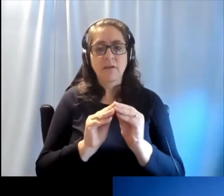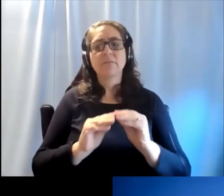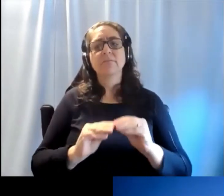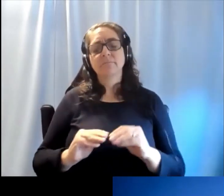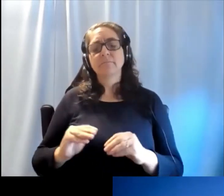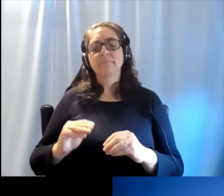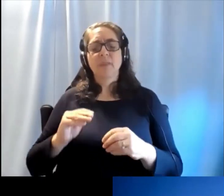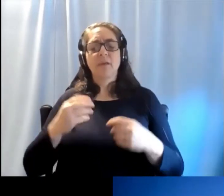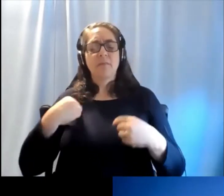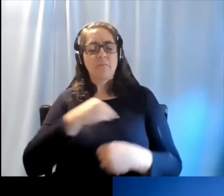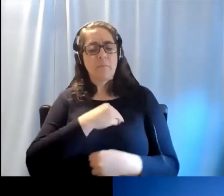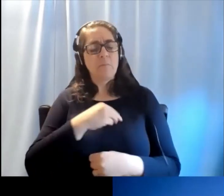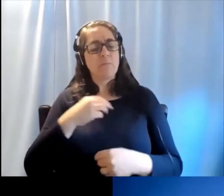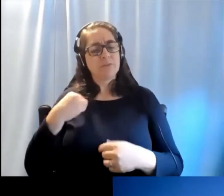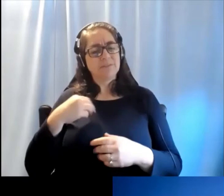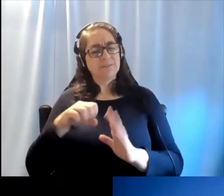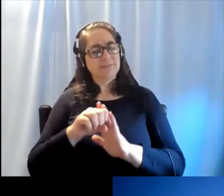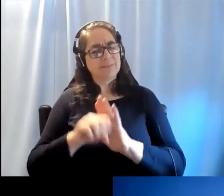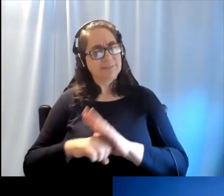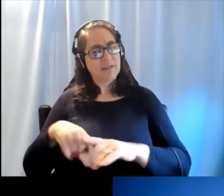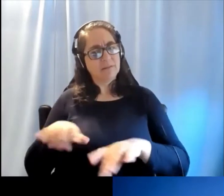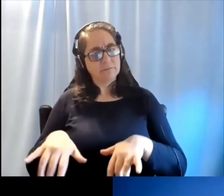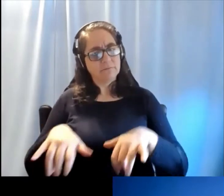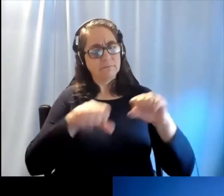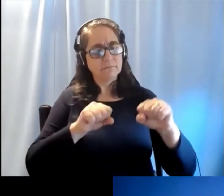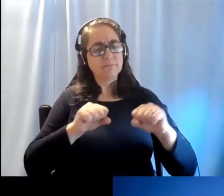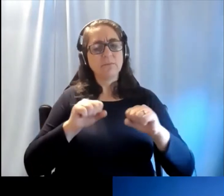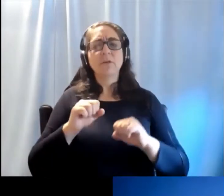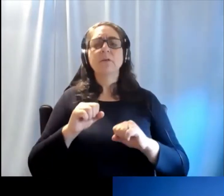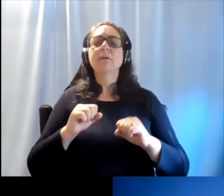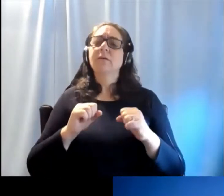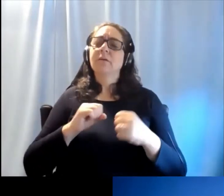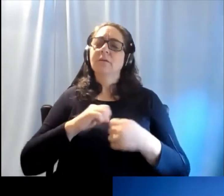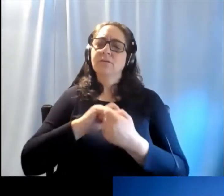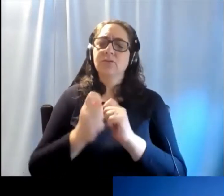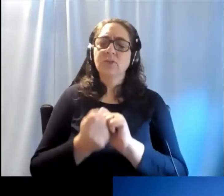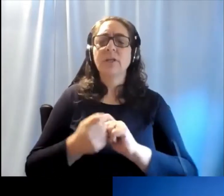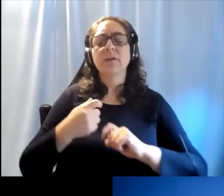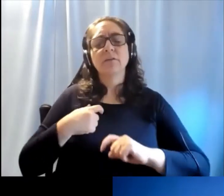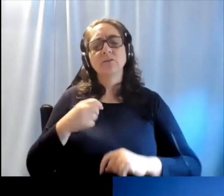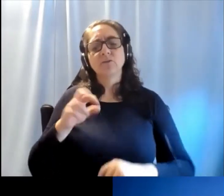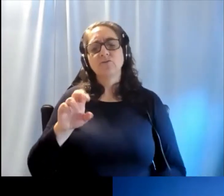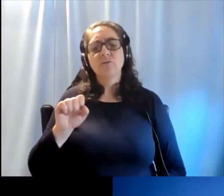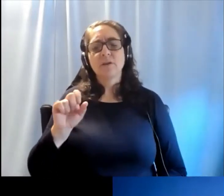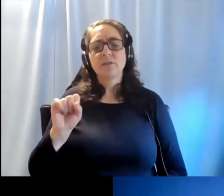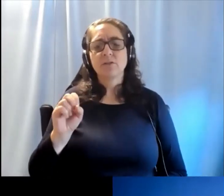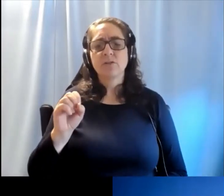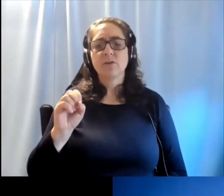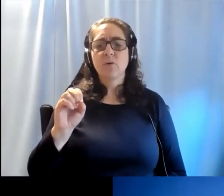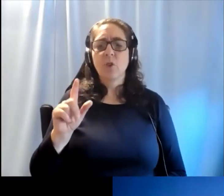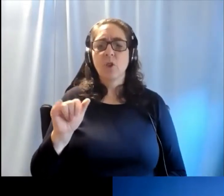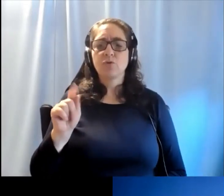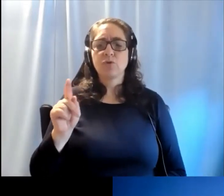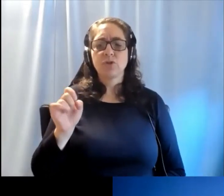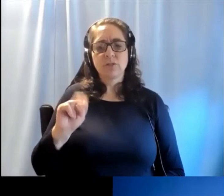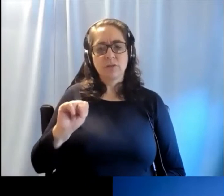that adopted a resolution a resolution which calls for global action on hearing care.